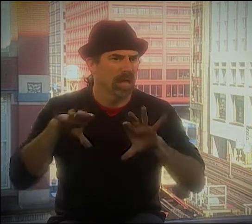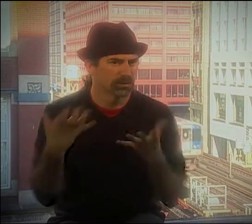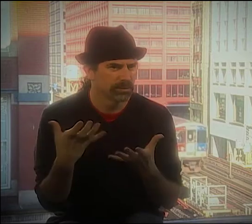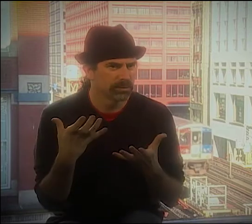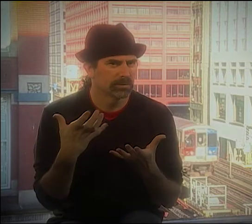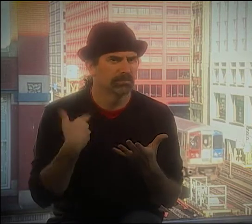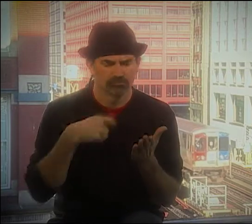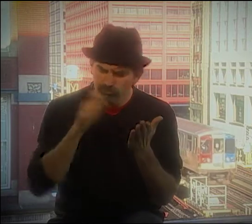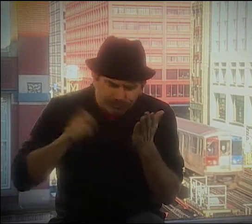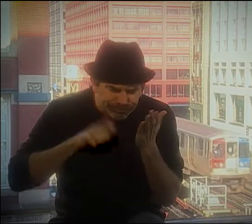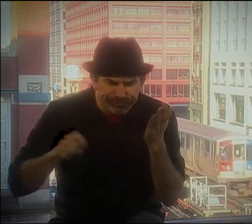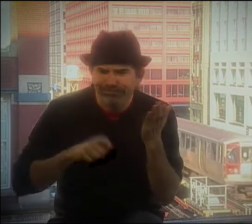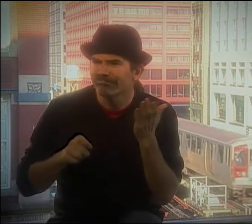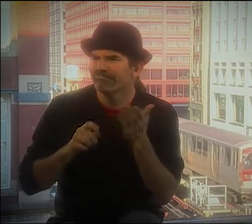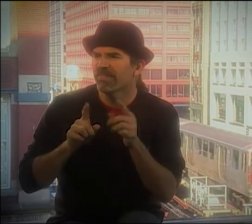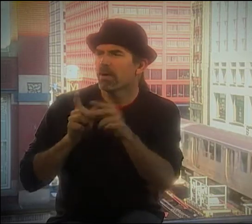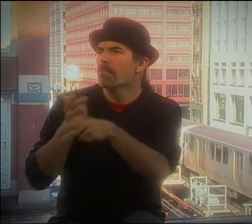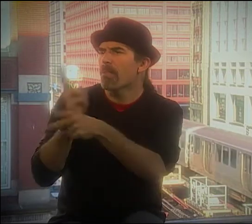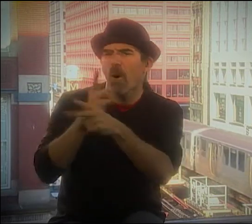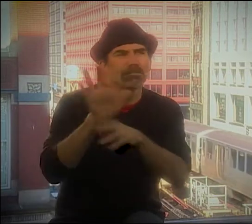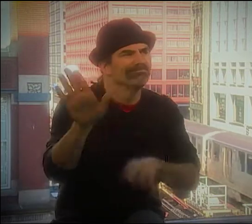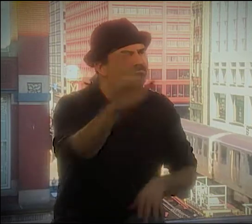I TOOK A POETRY CLASS, AND I STARTED WRITING